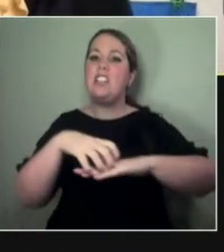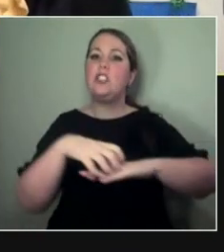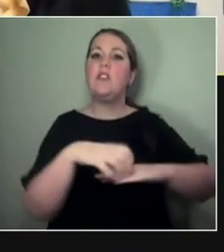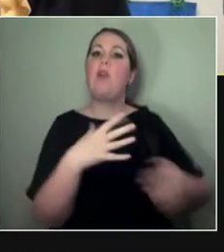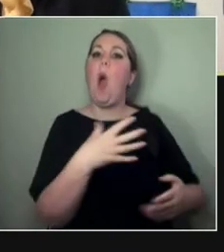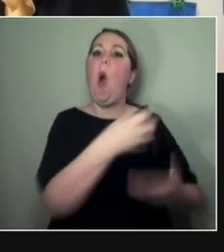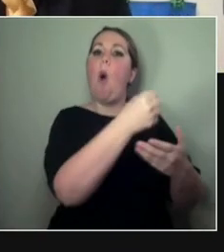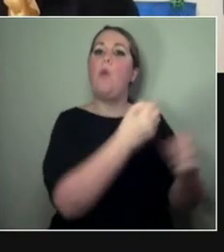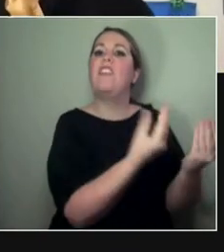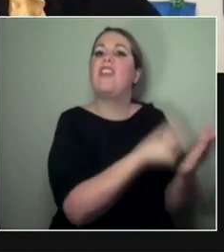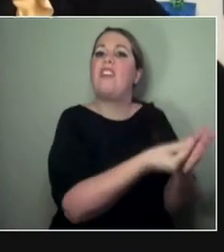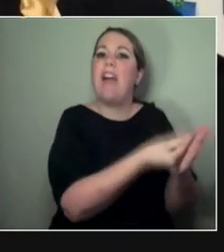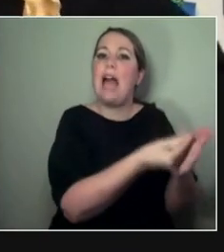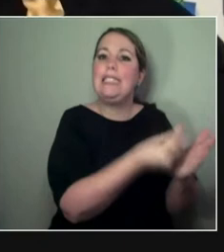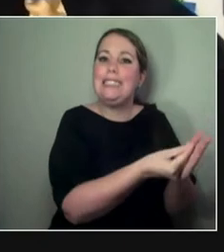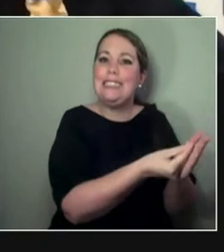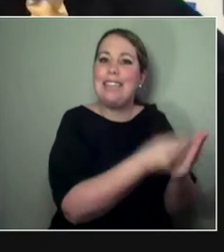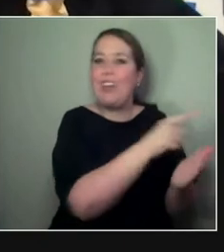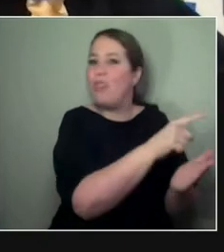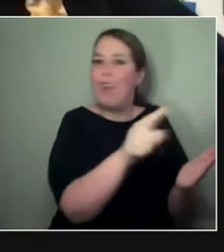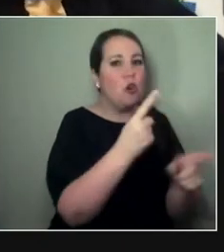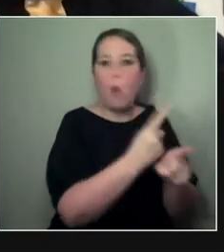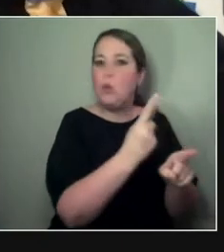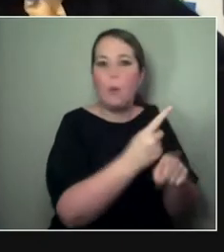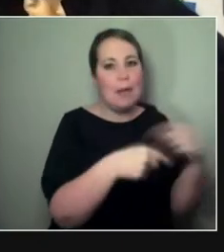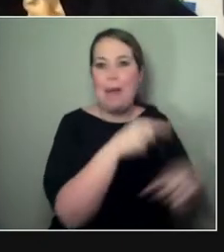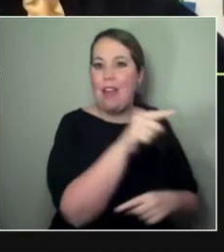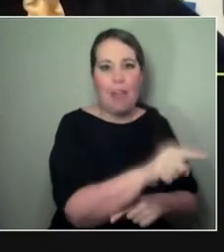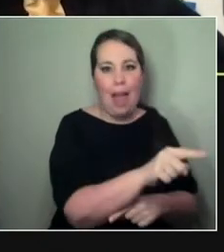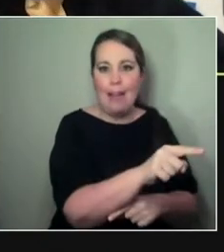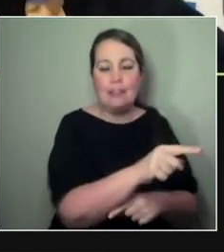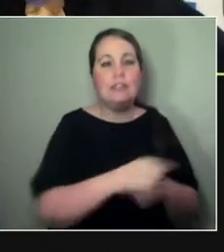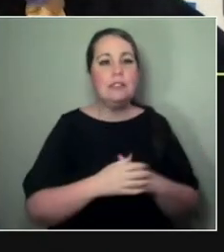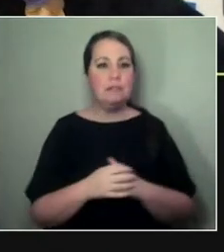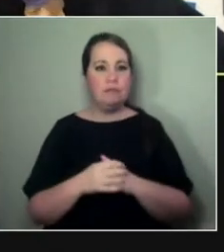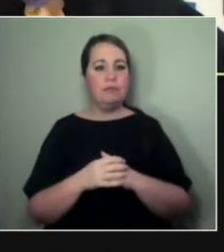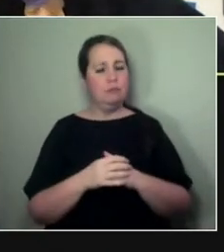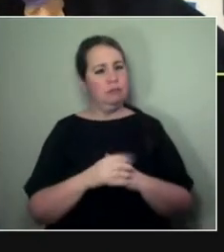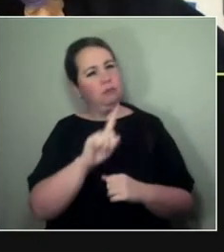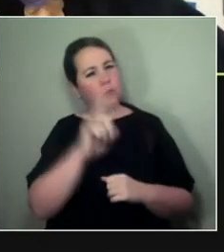Yeah, I don't know. What do you think? I think absolutely it's a time to reflect